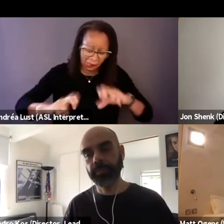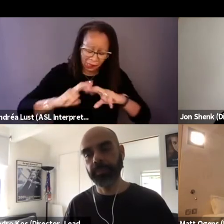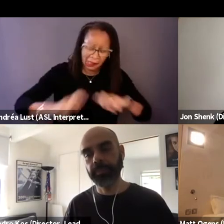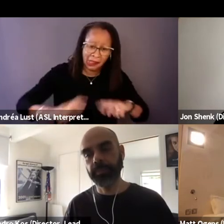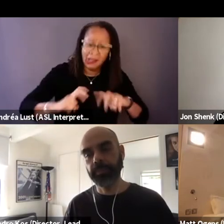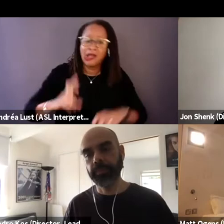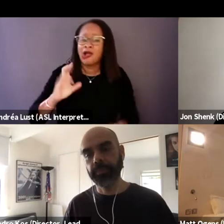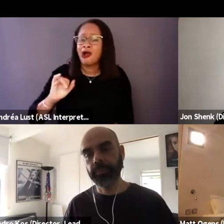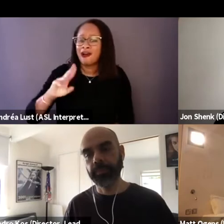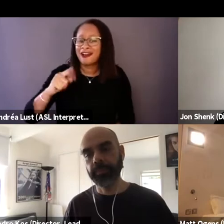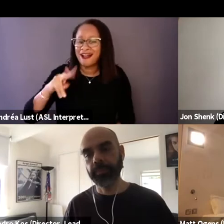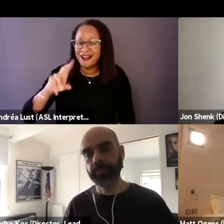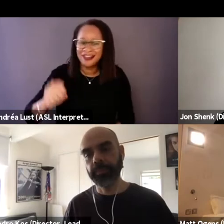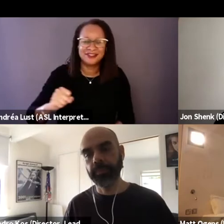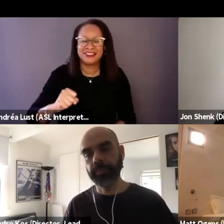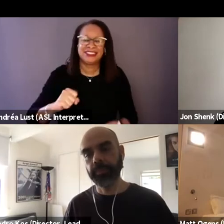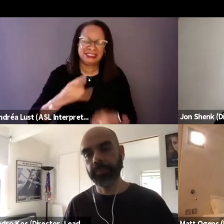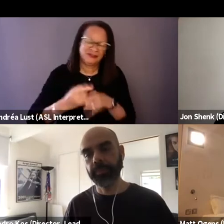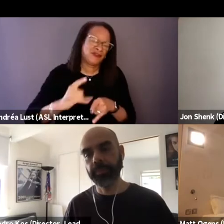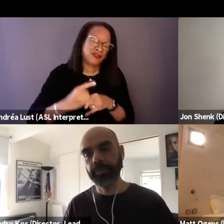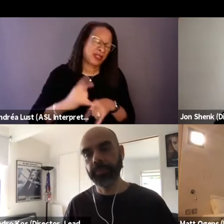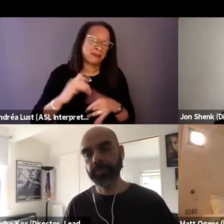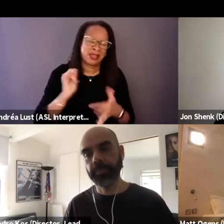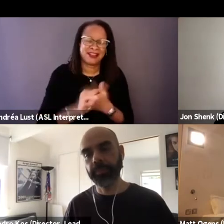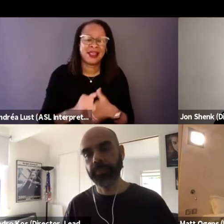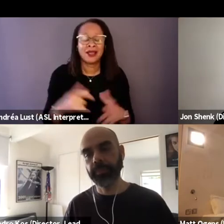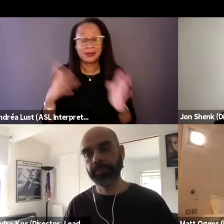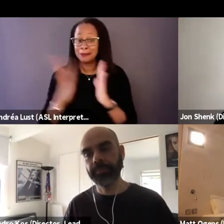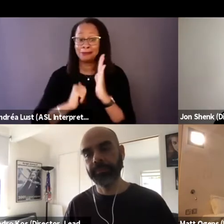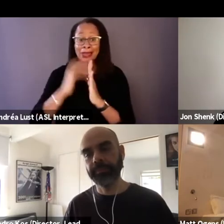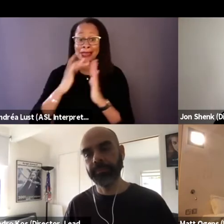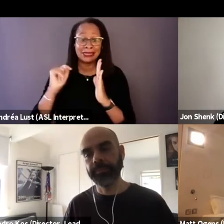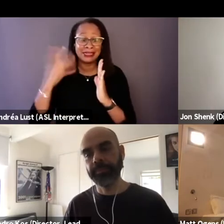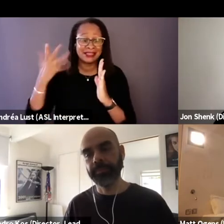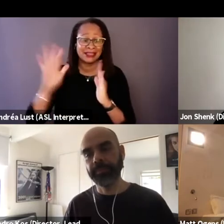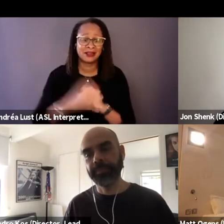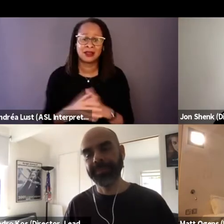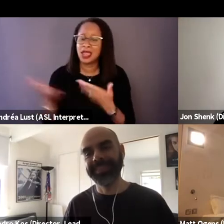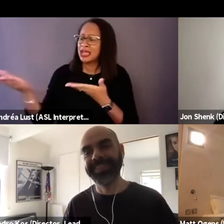It was just, he just painted it, it was bliss. Give us a swimming pool. Yes - Yeah